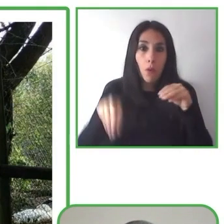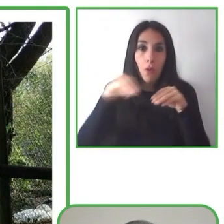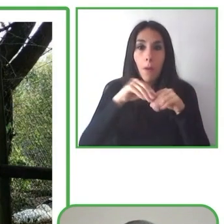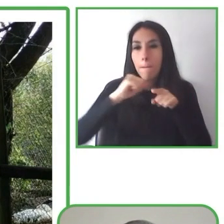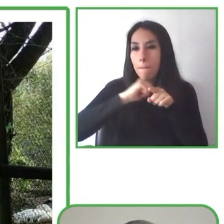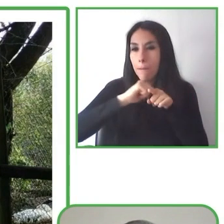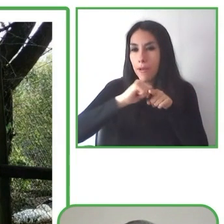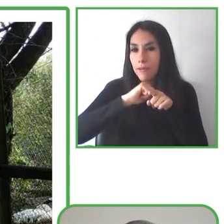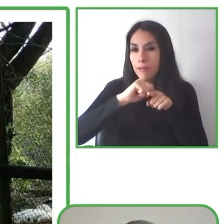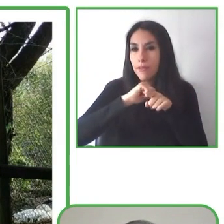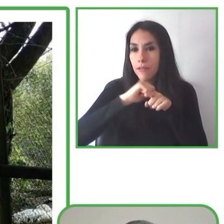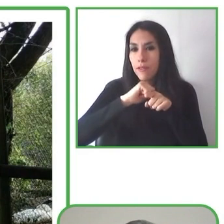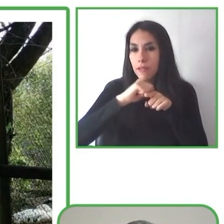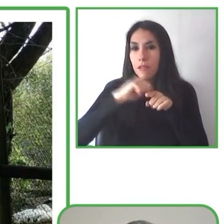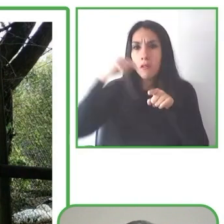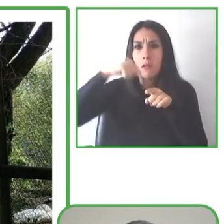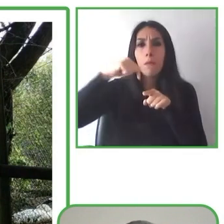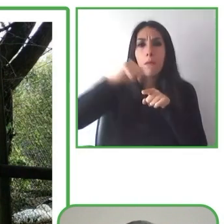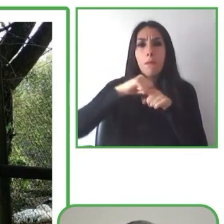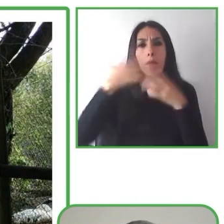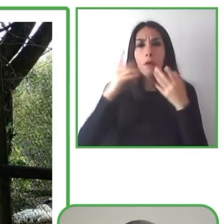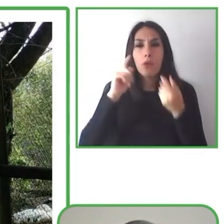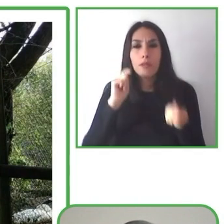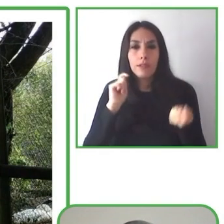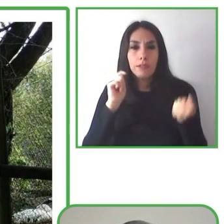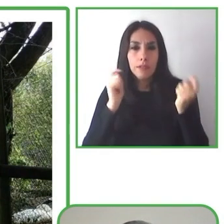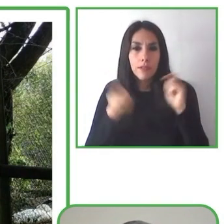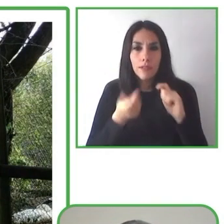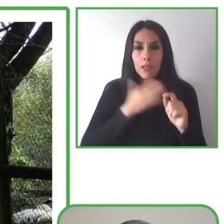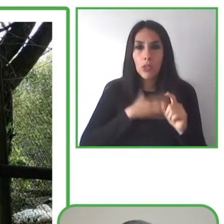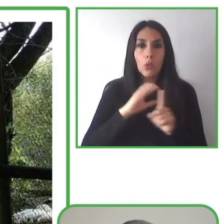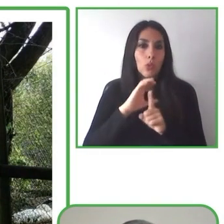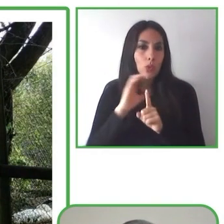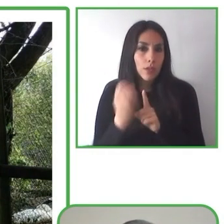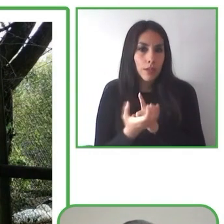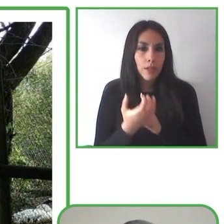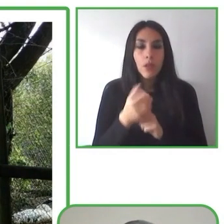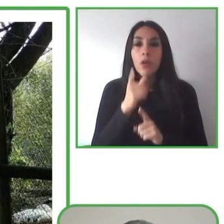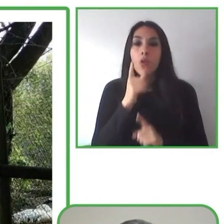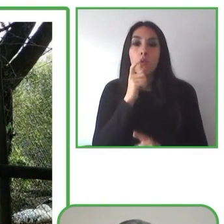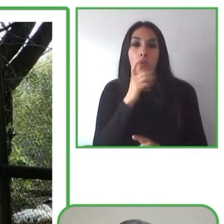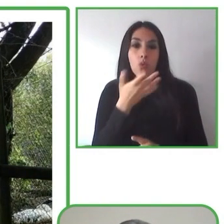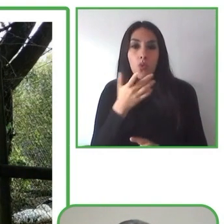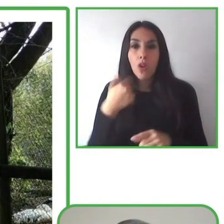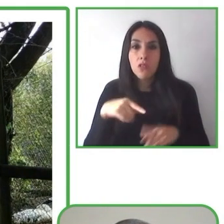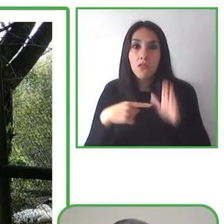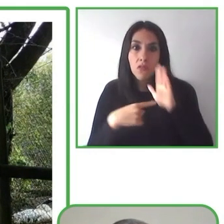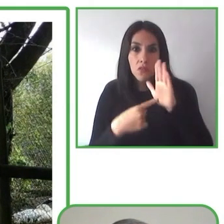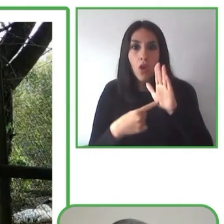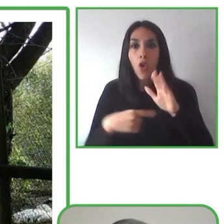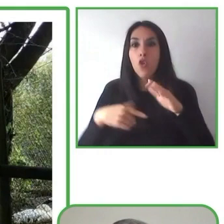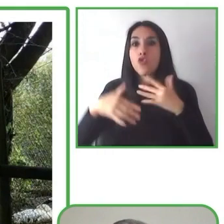Culturally transformative and that can have a social impact. They bridge gaps and they can improve the quality of life